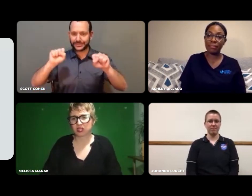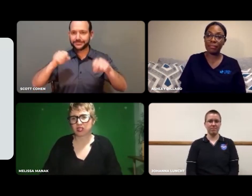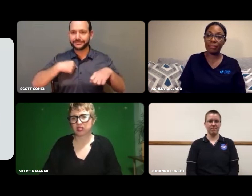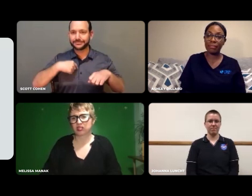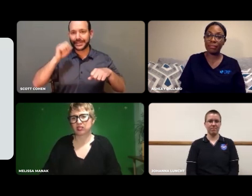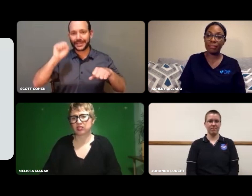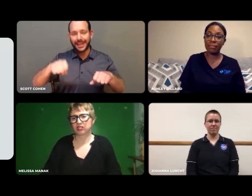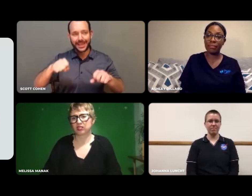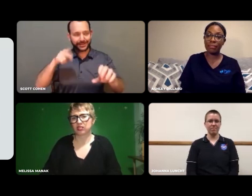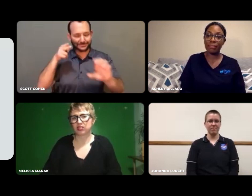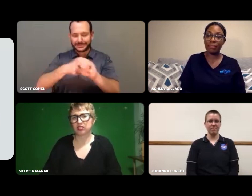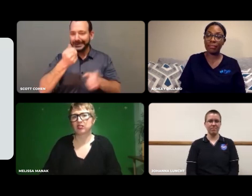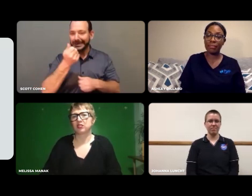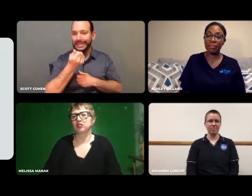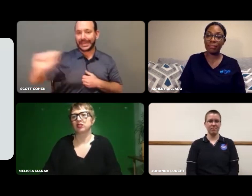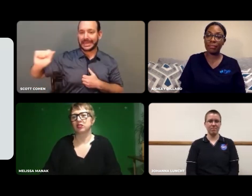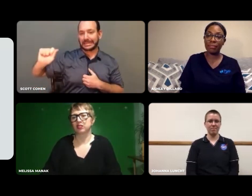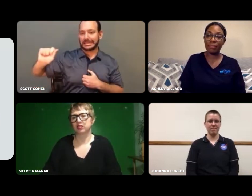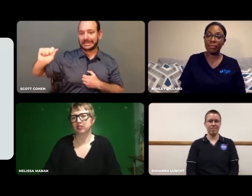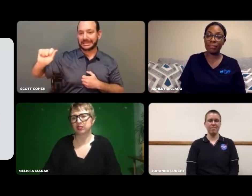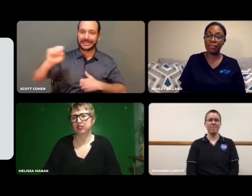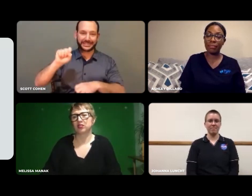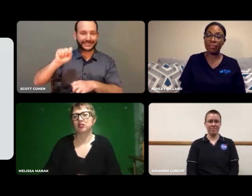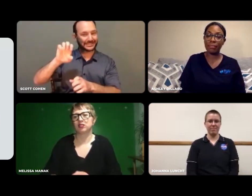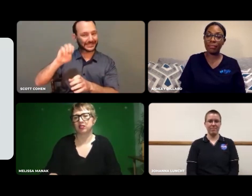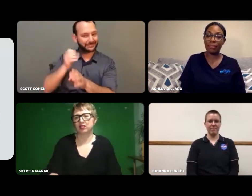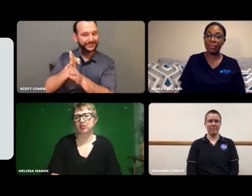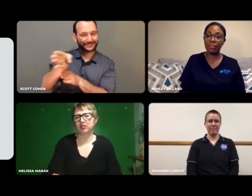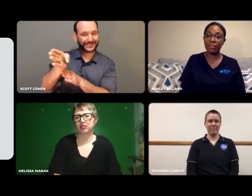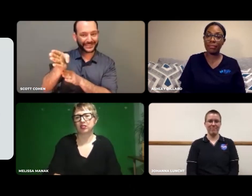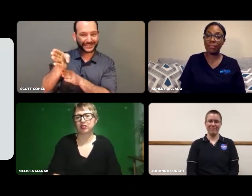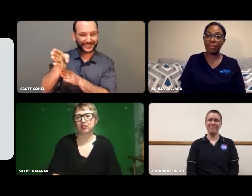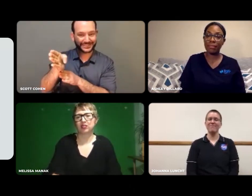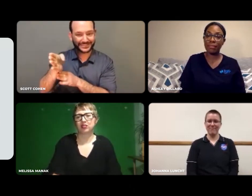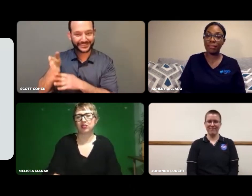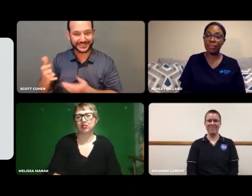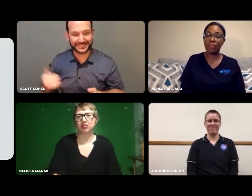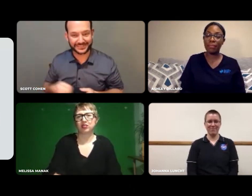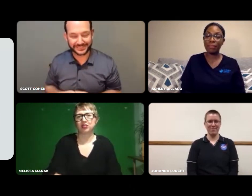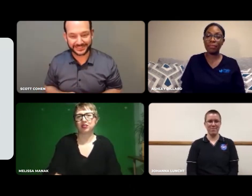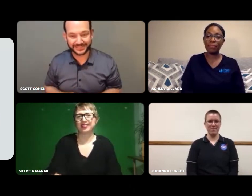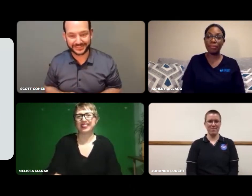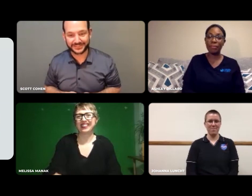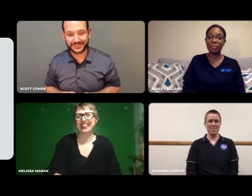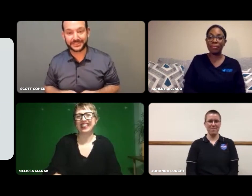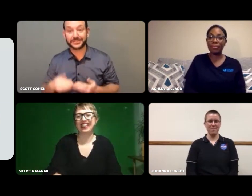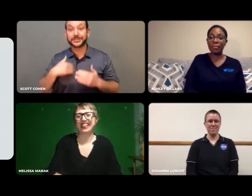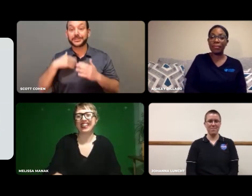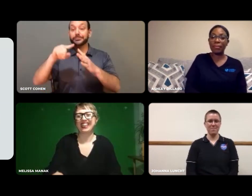I like that you said any STEM field we want to dive into.